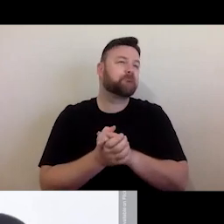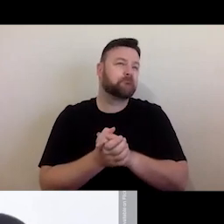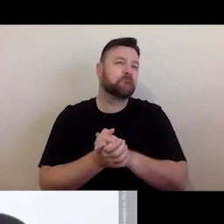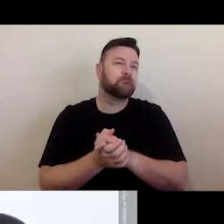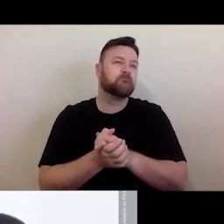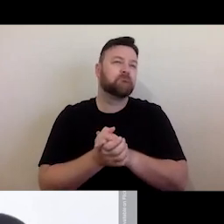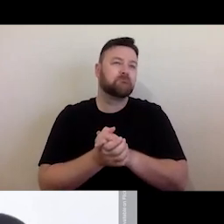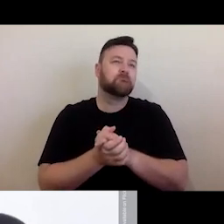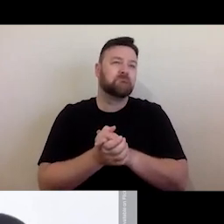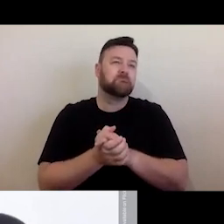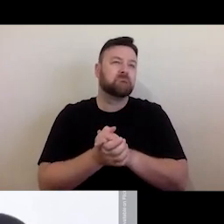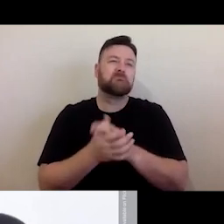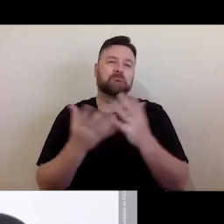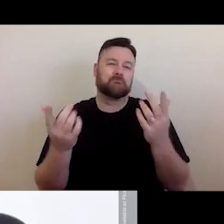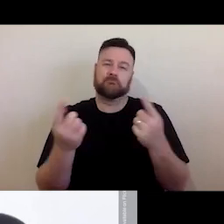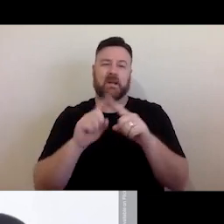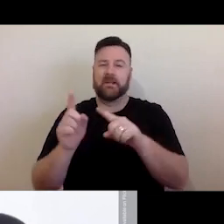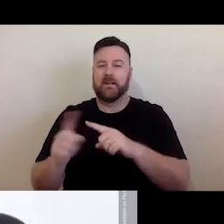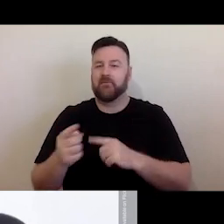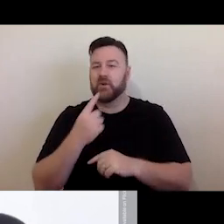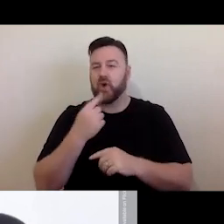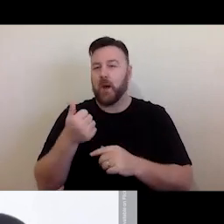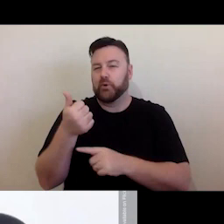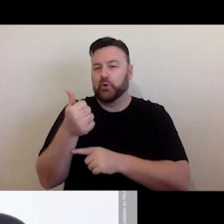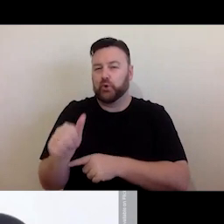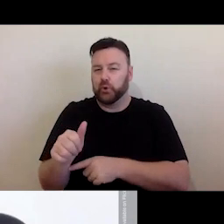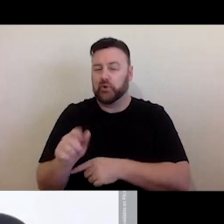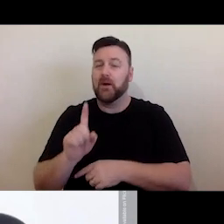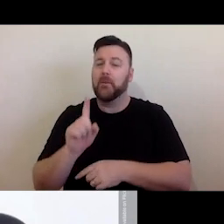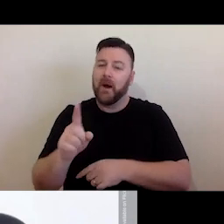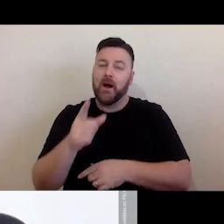cover a wide range of type of use, but they can be difficult to apply,